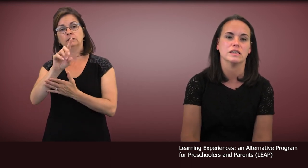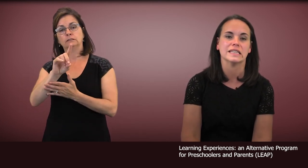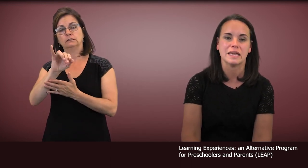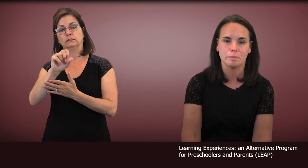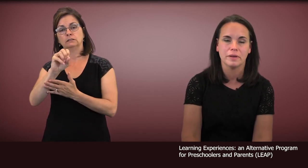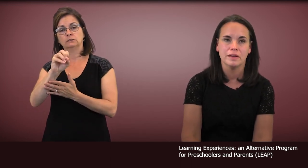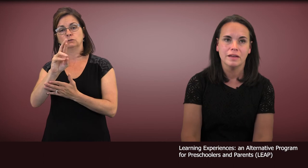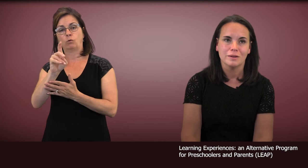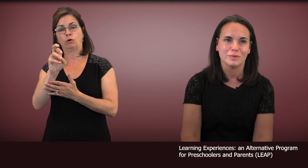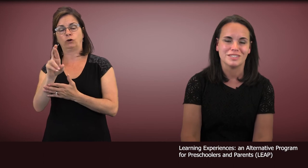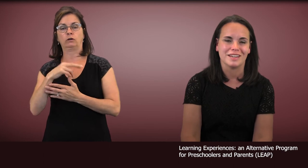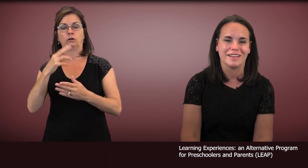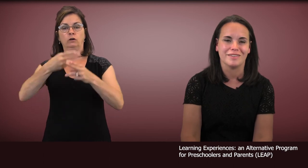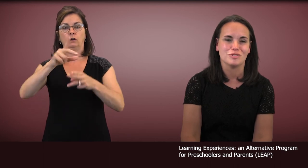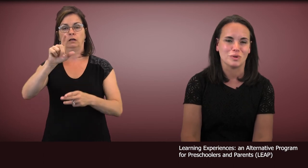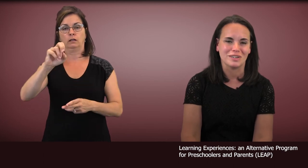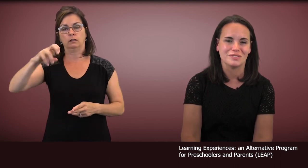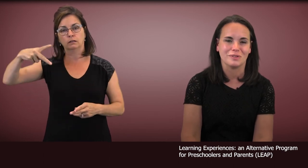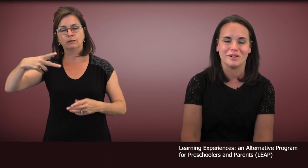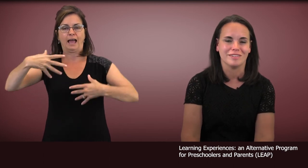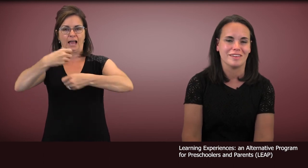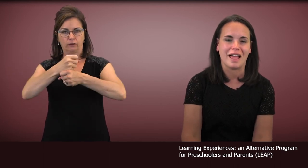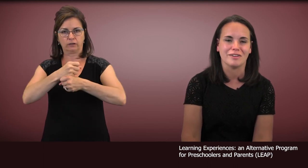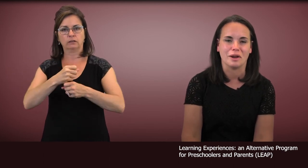called LEAP, which is short for an acronym,